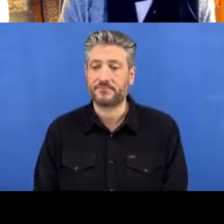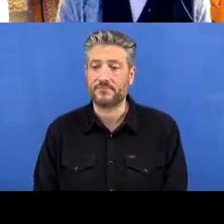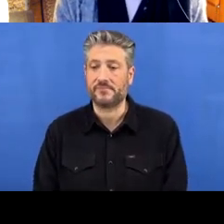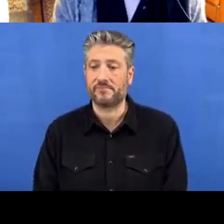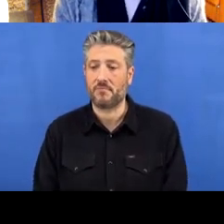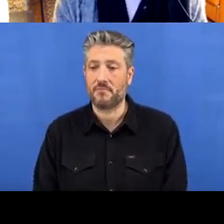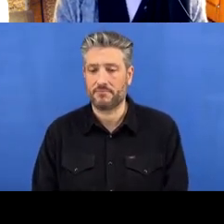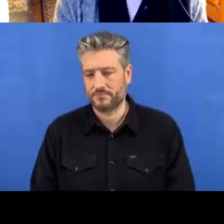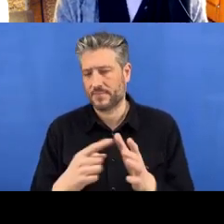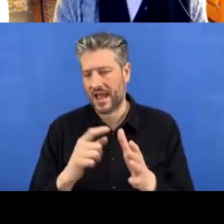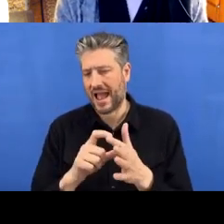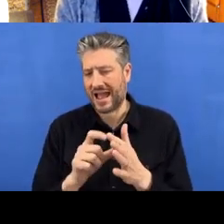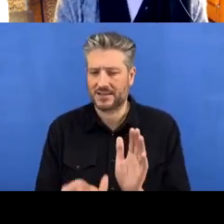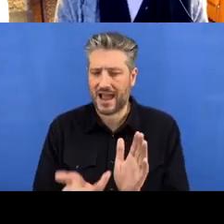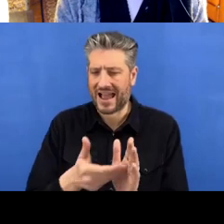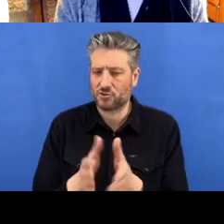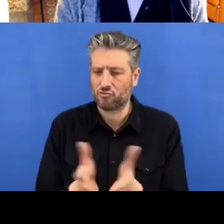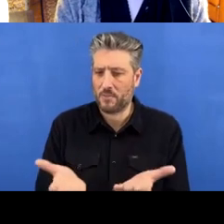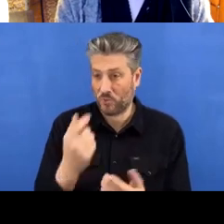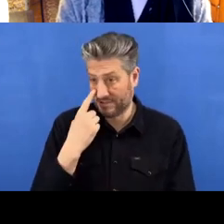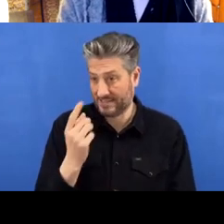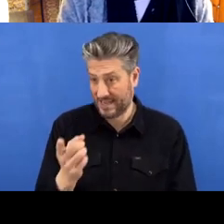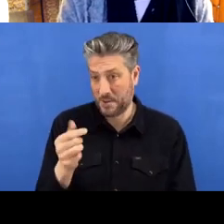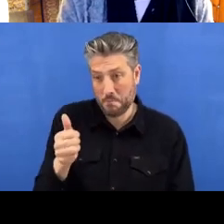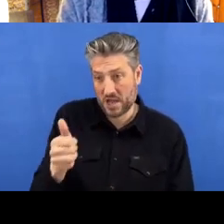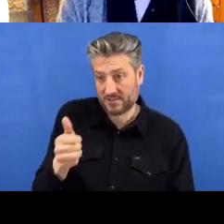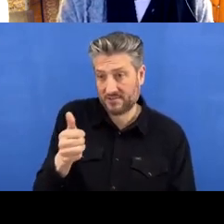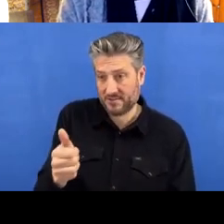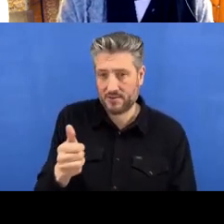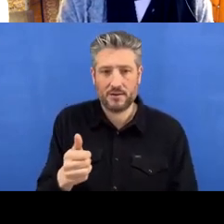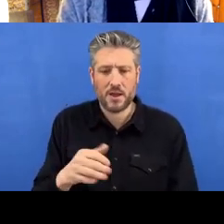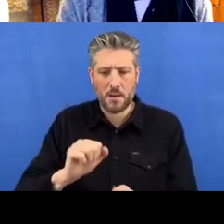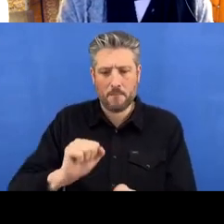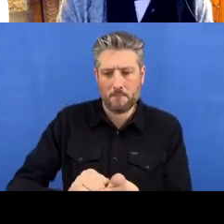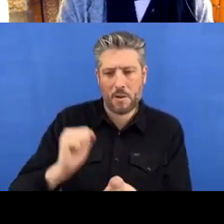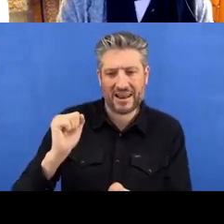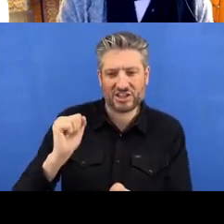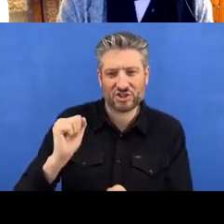here which is ‘Publish [the] repository’. Okay, so I’ve already made a commit,